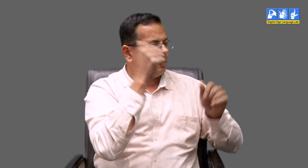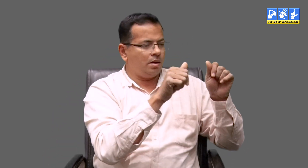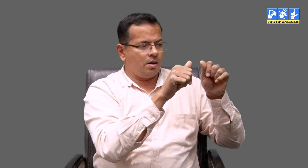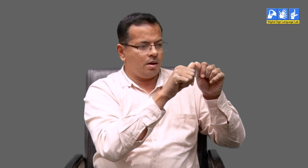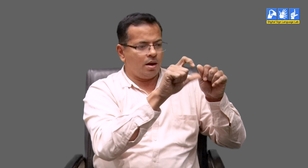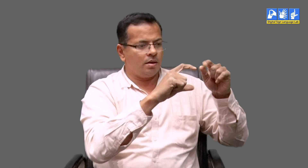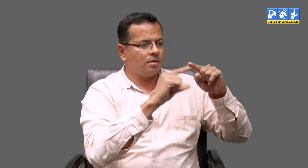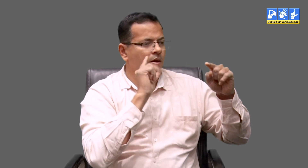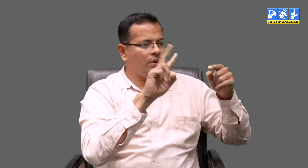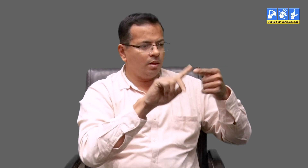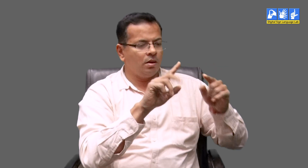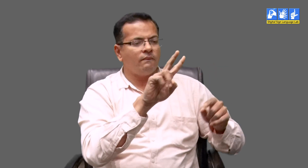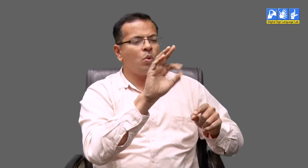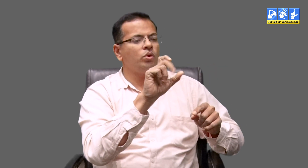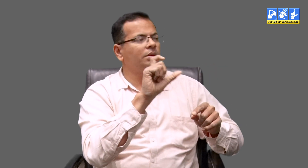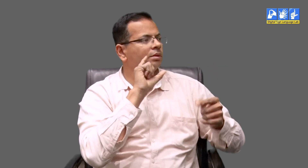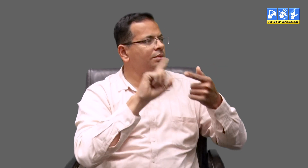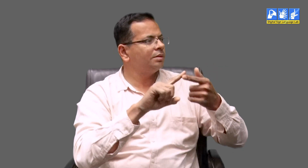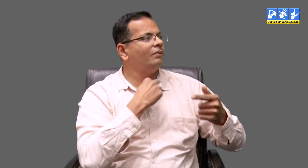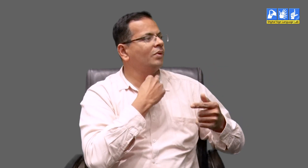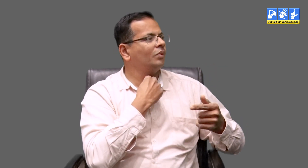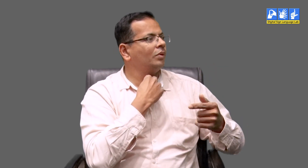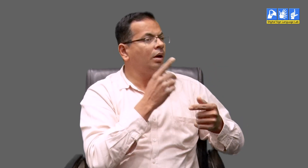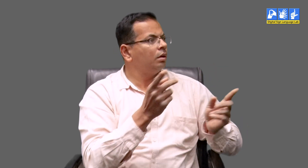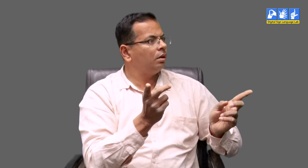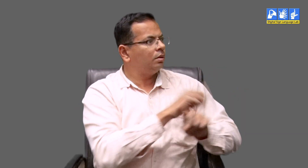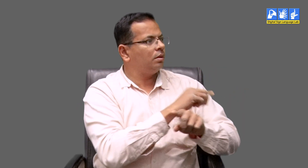For example in English, active voice and passive voice